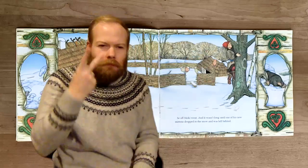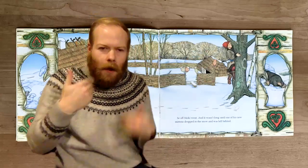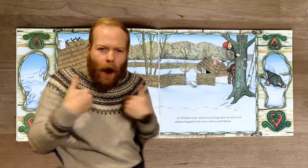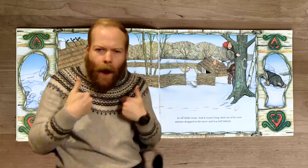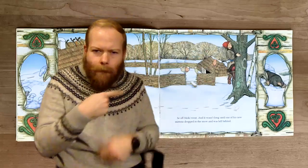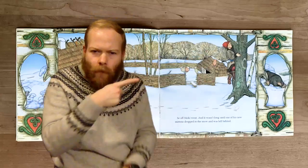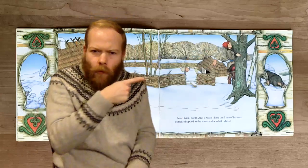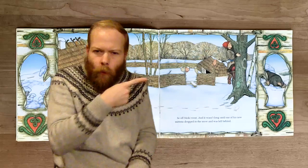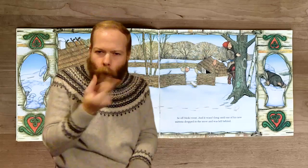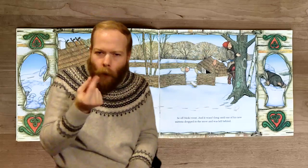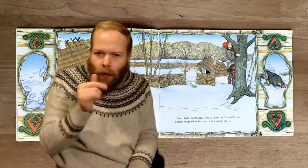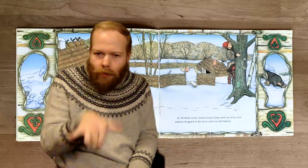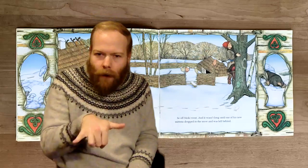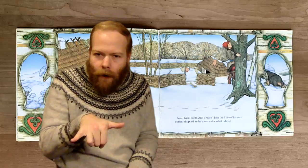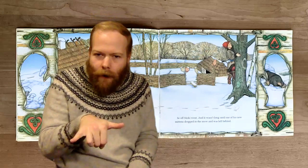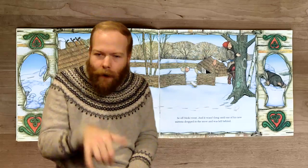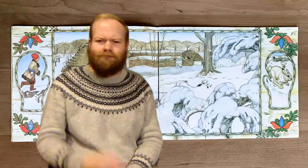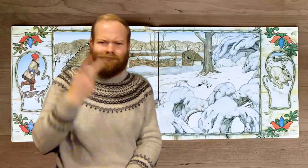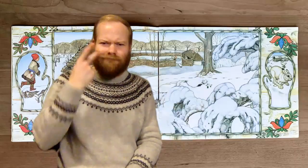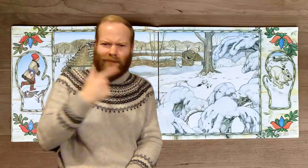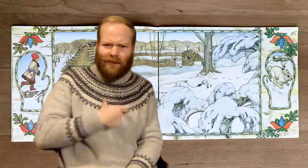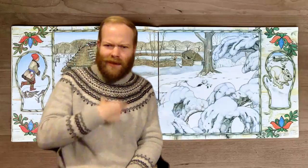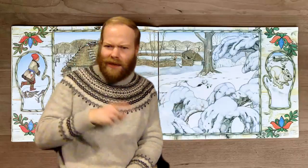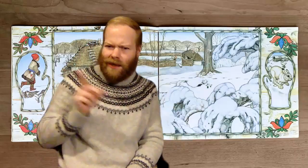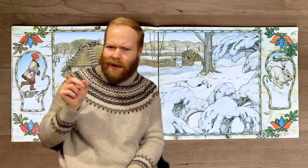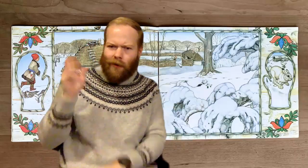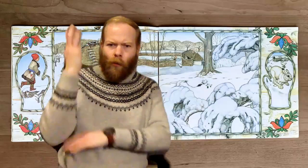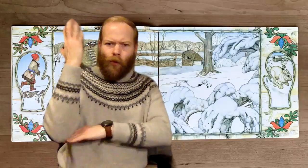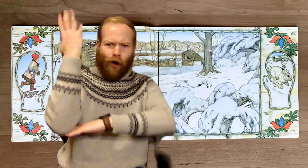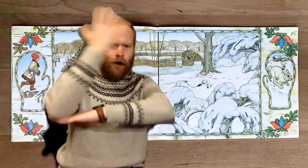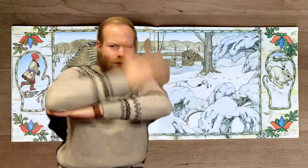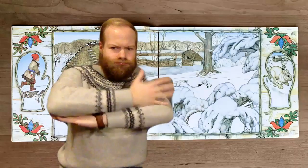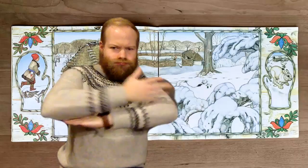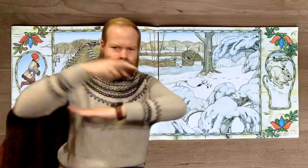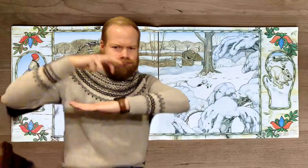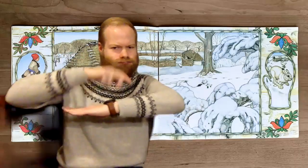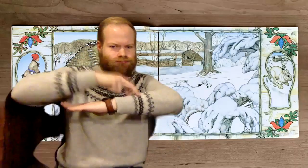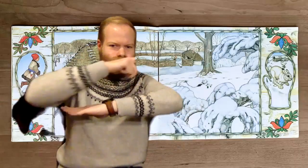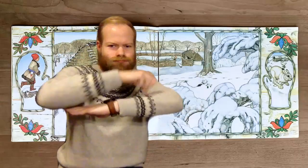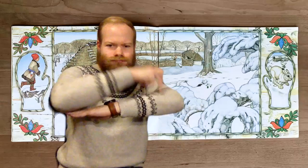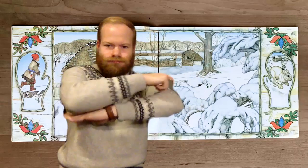What is that animal? Nicki runs across a fallen log.